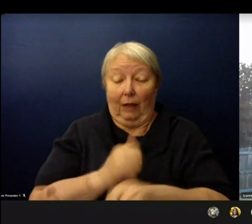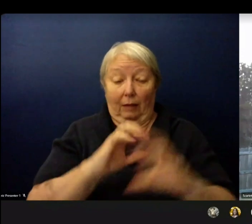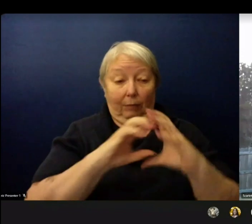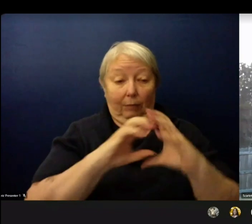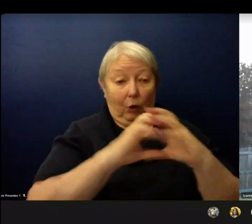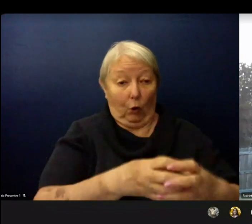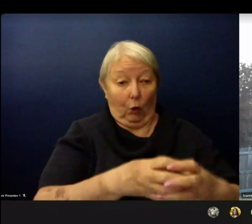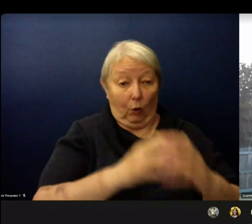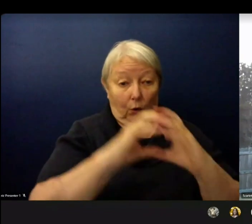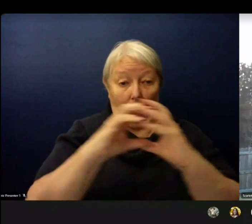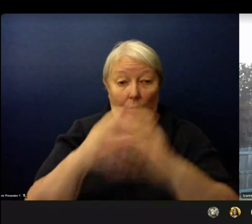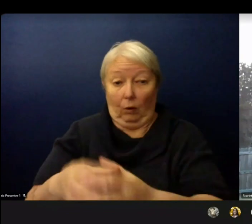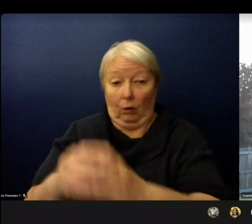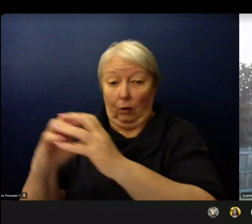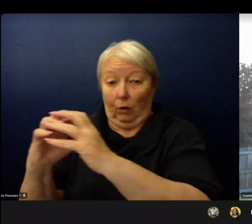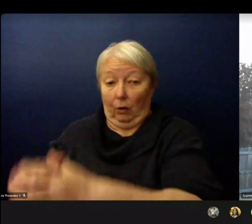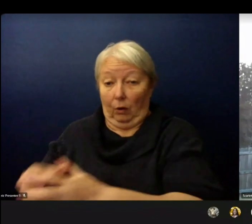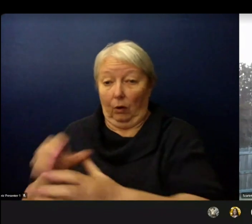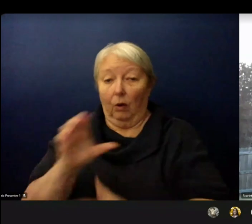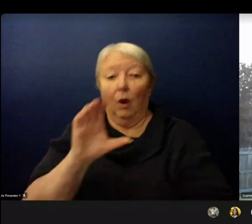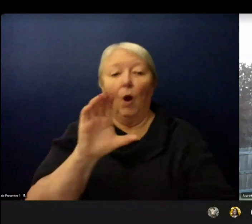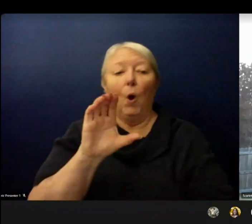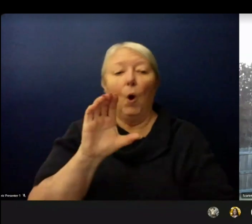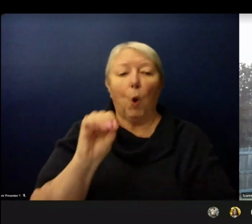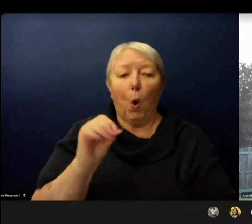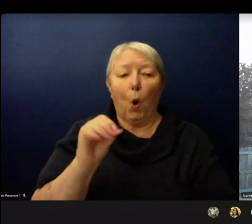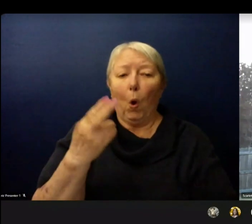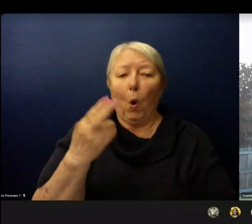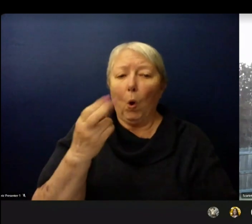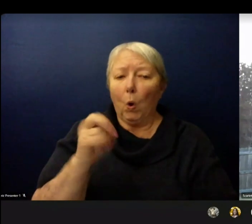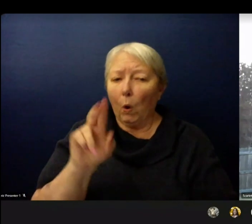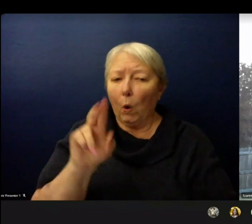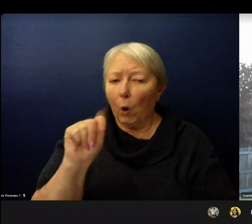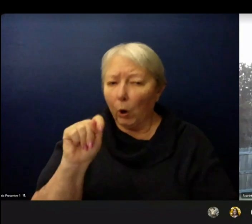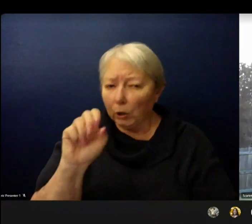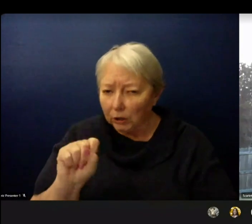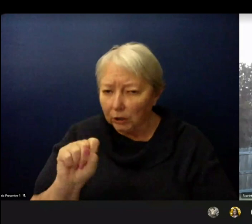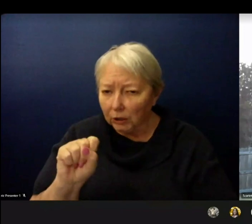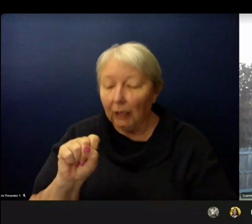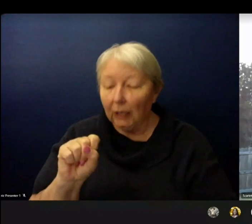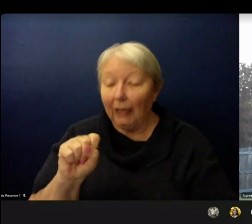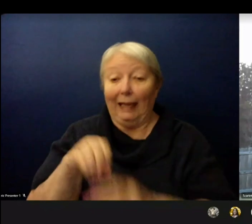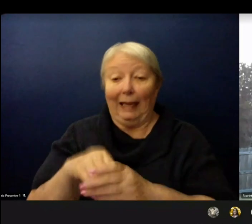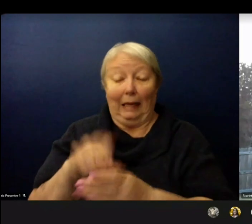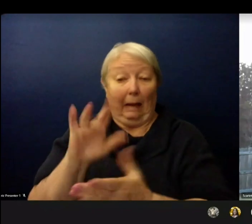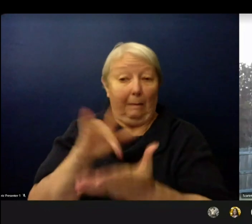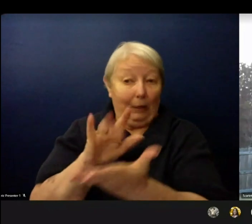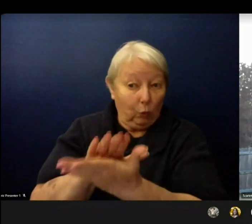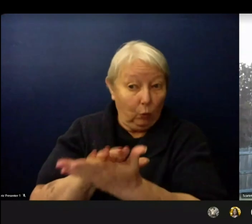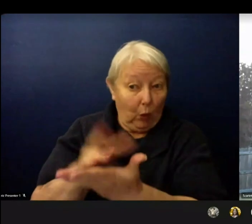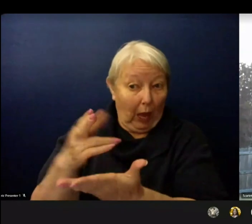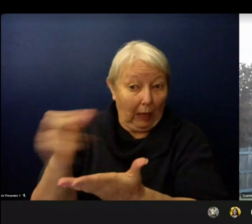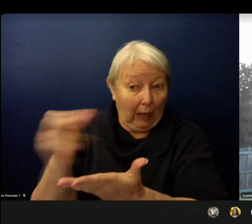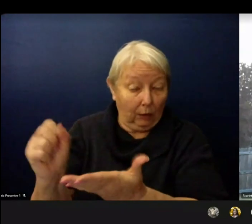middle school and high schools are different than from our elementary cohorts. For secondary students this will mean